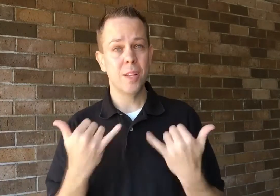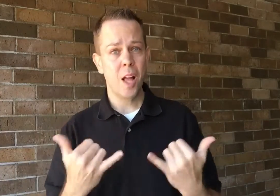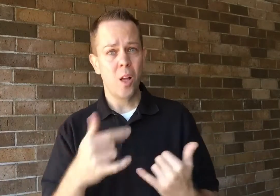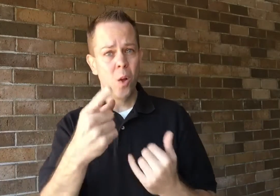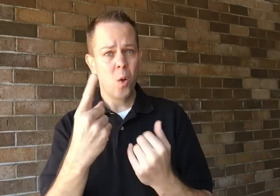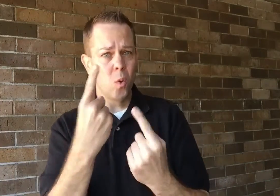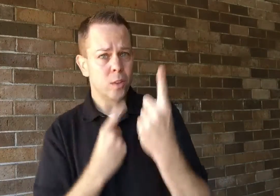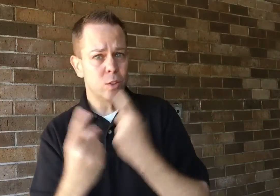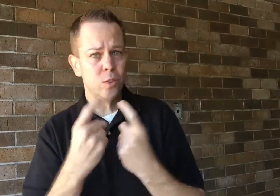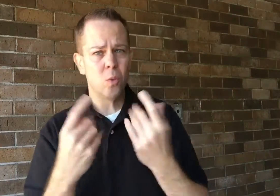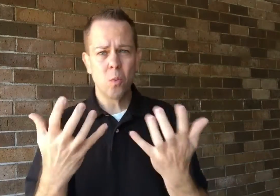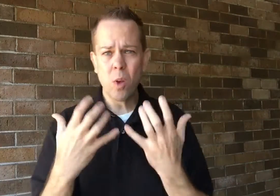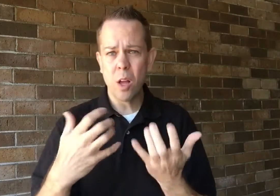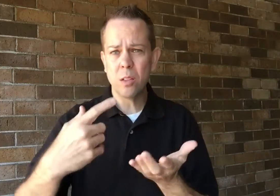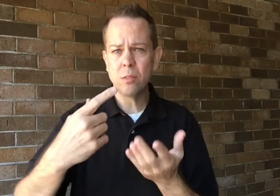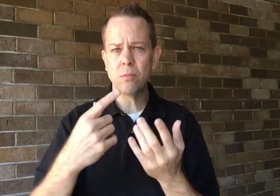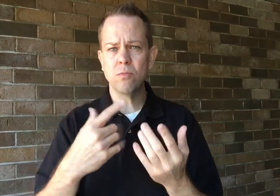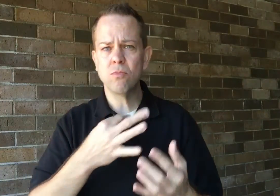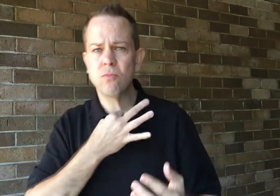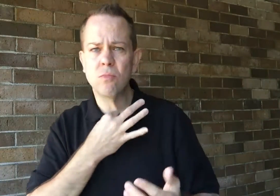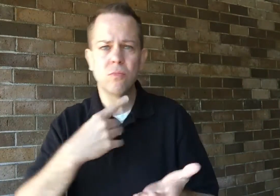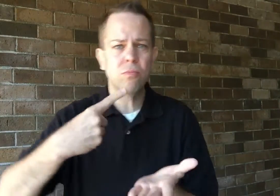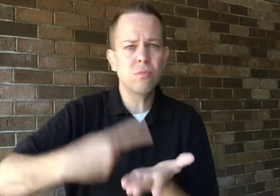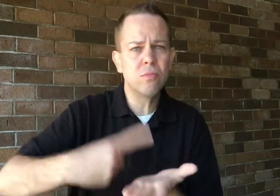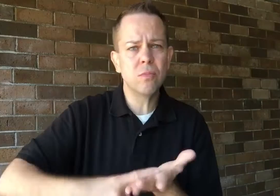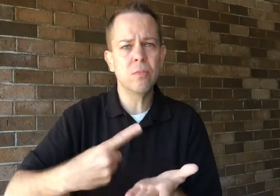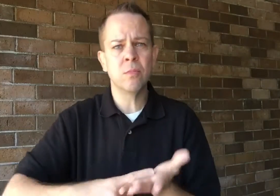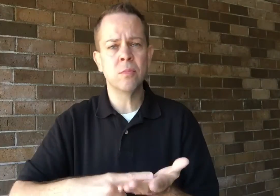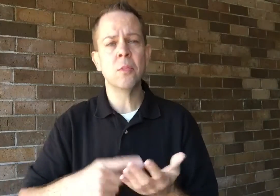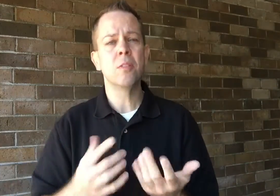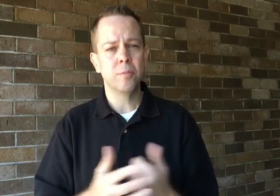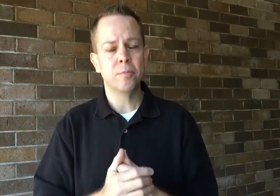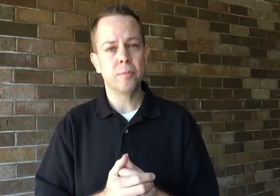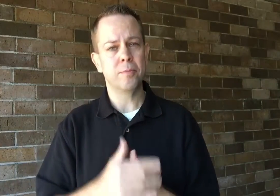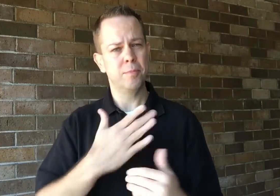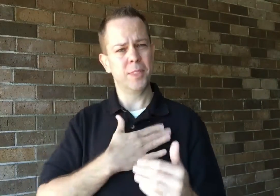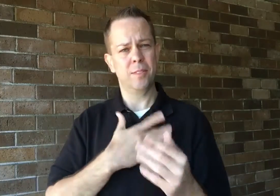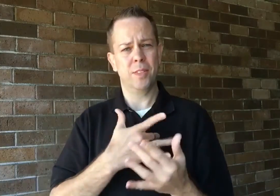If you have any questions or would like to discuss this further,